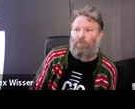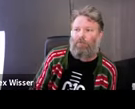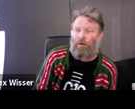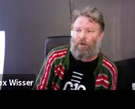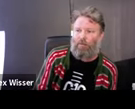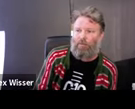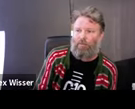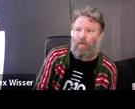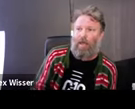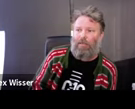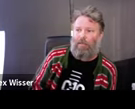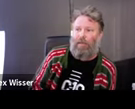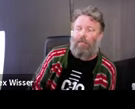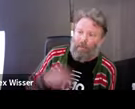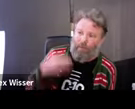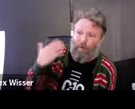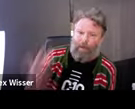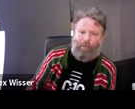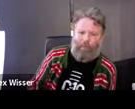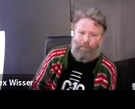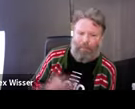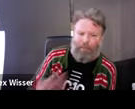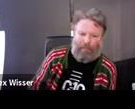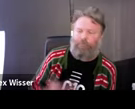everywhere and that anyone who changes culture is basically an